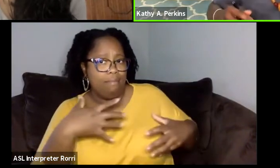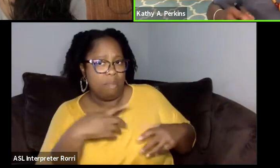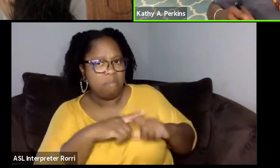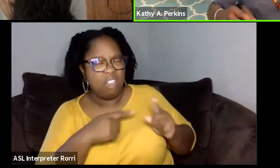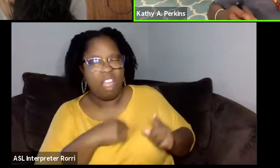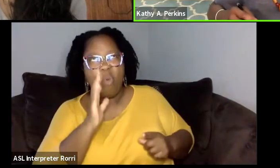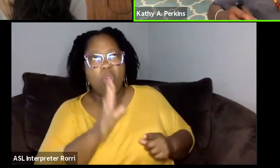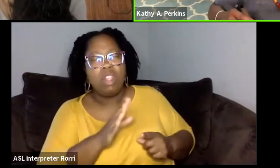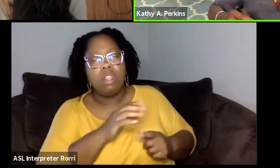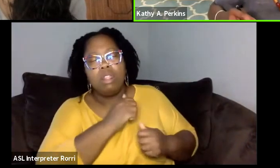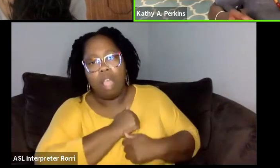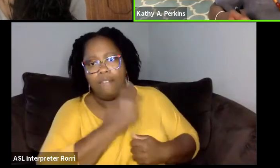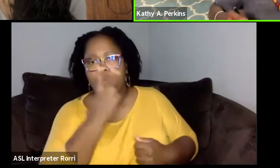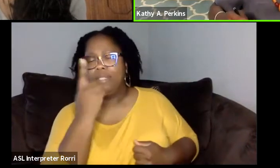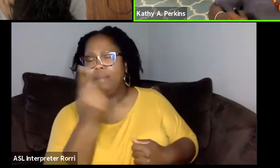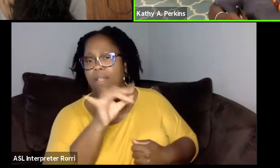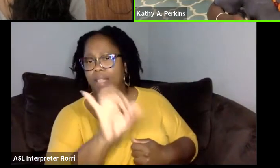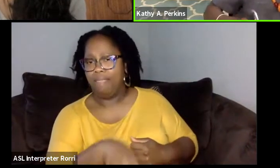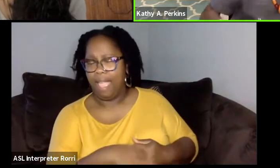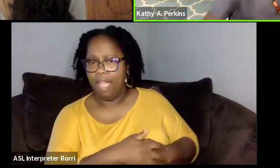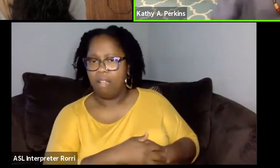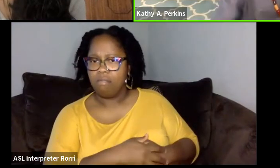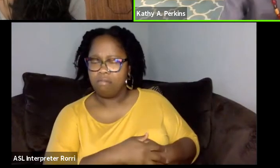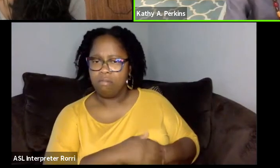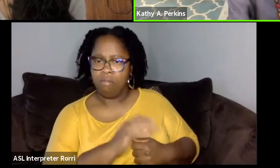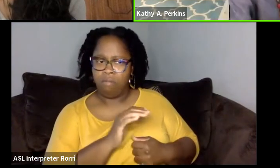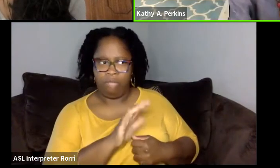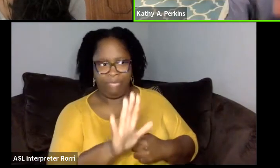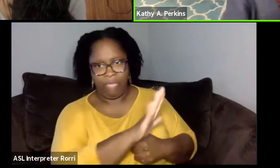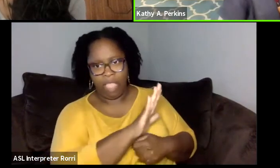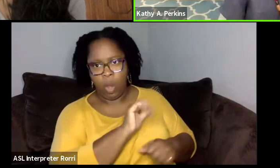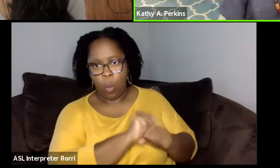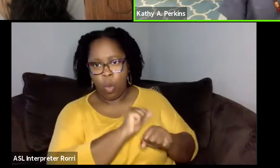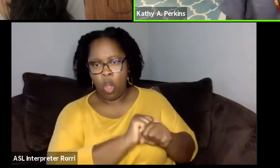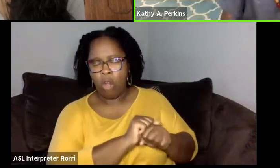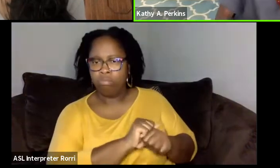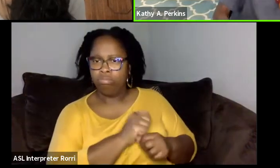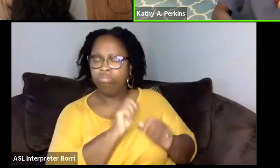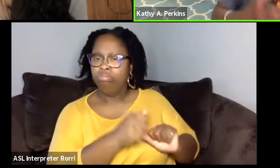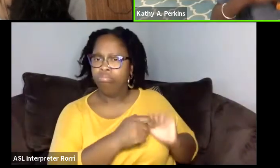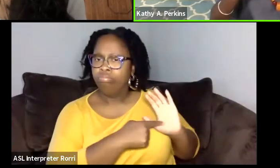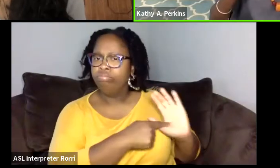just so we can expose the work with these women. And getting back to,